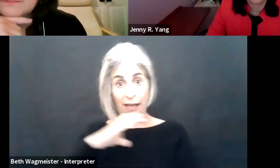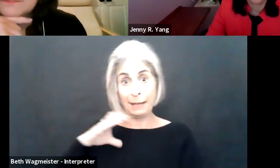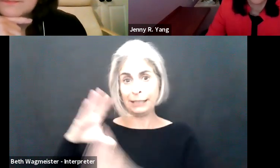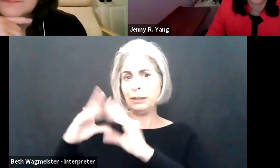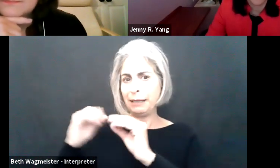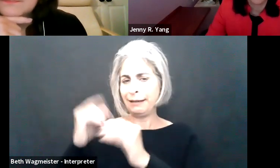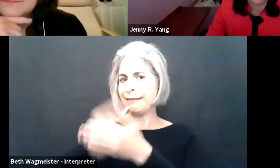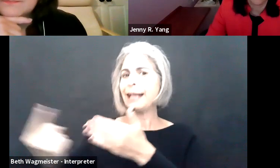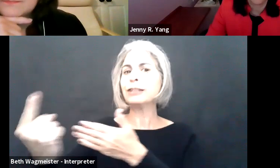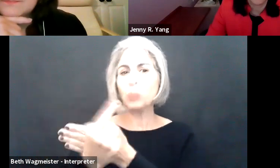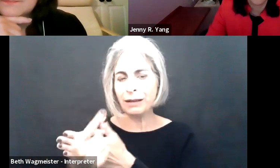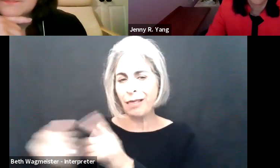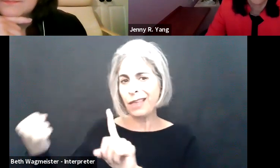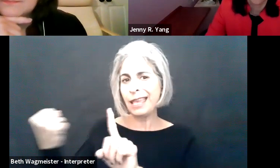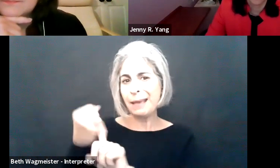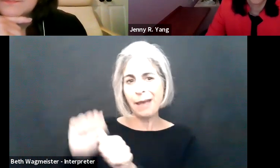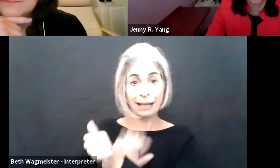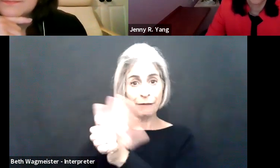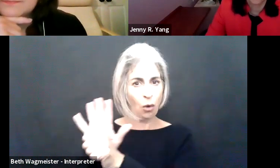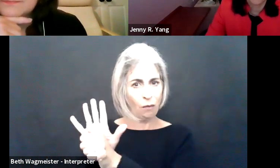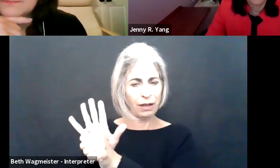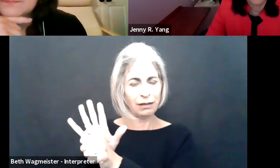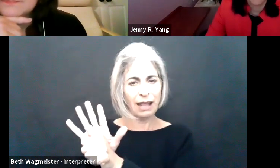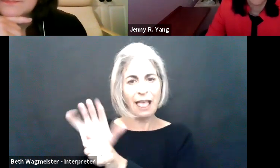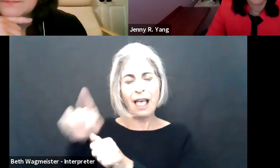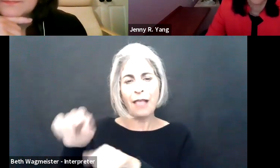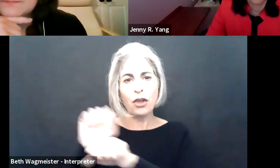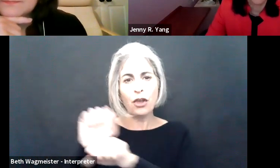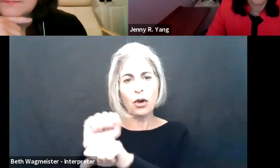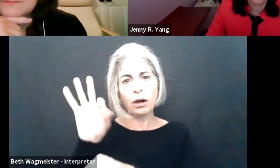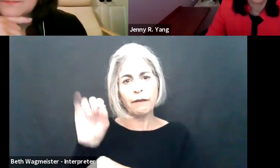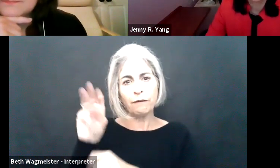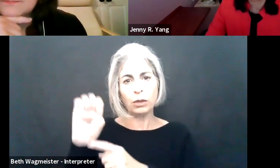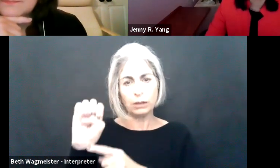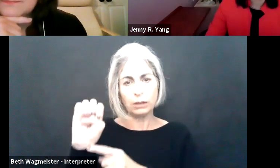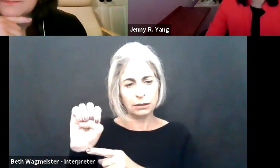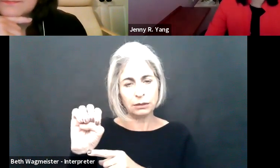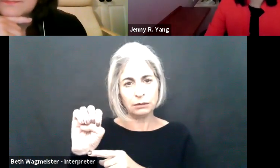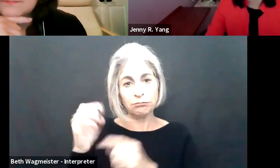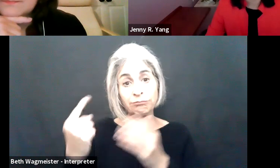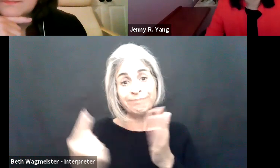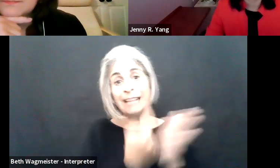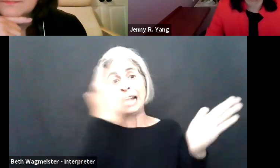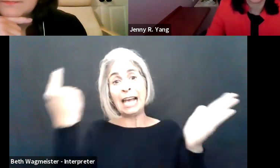issues at the Commission meeting that they are holding next week on the impact